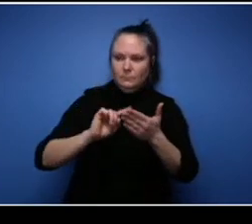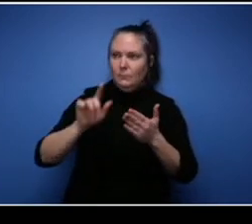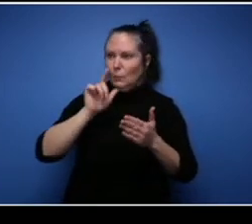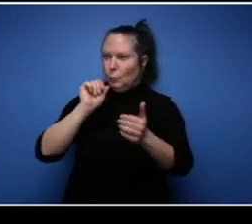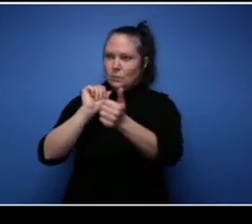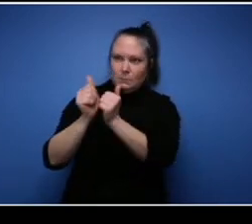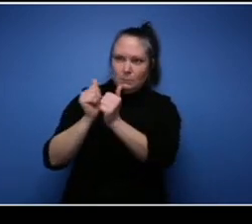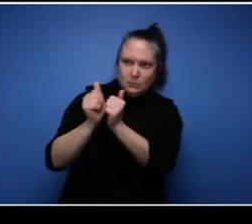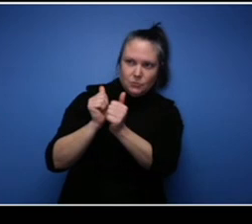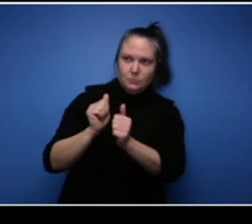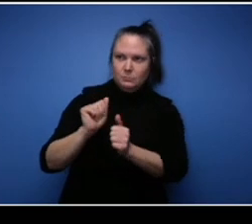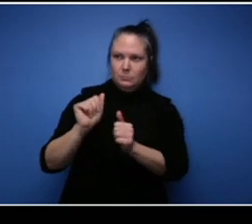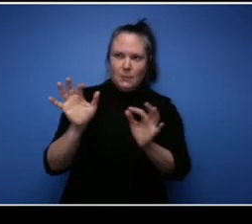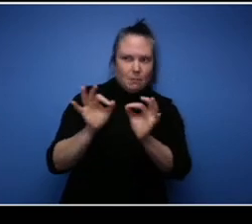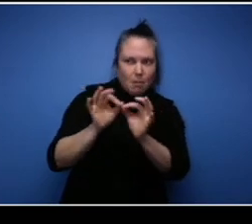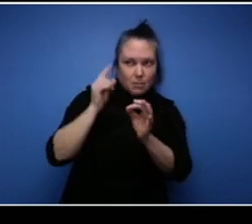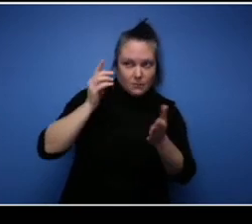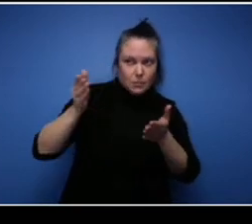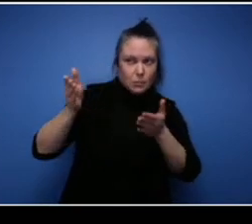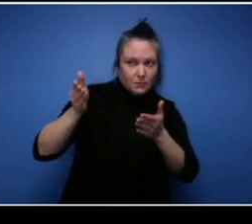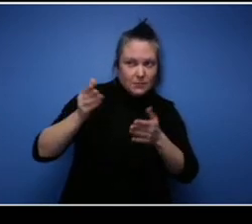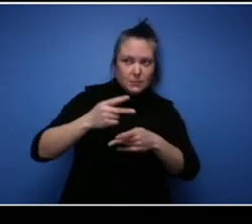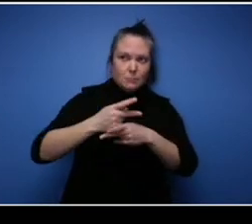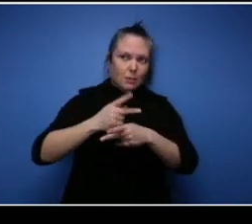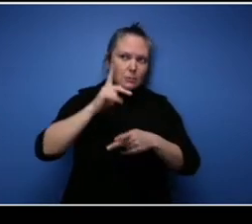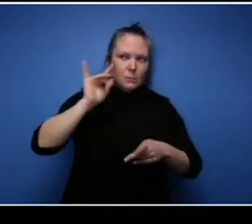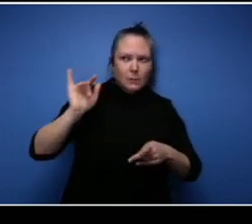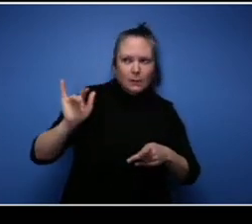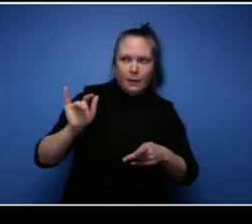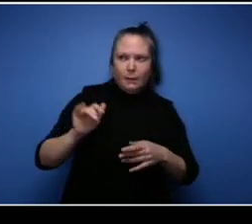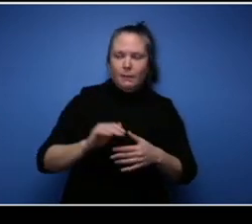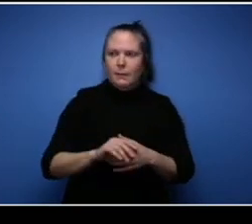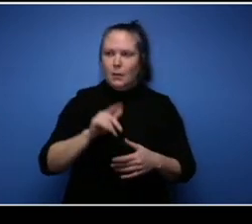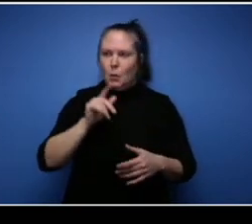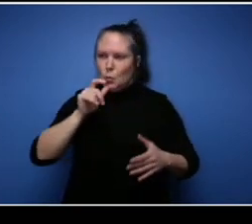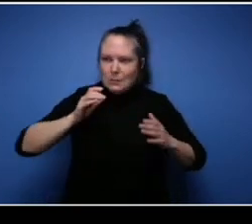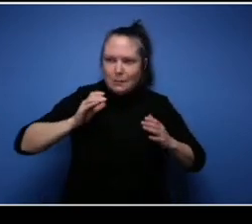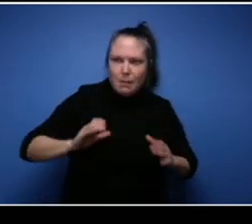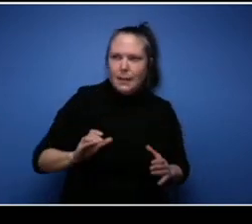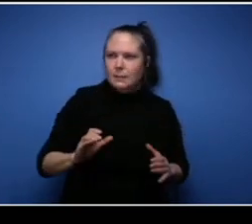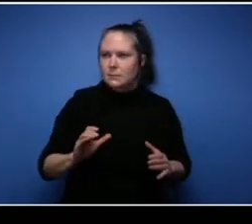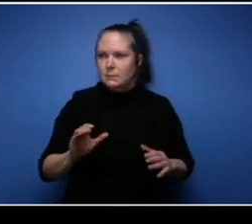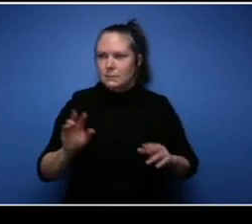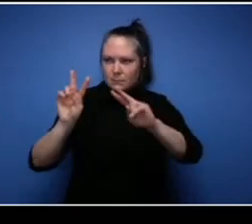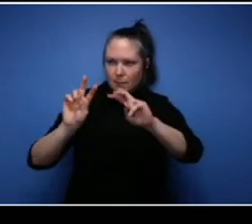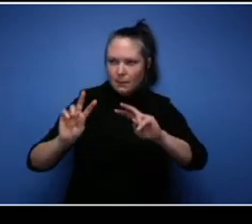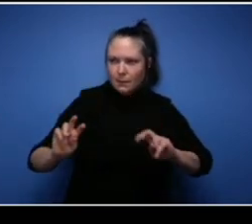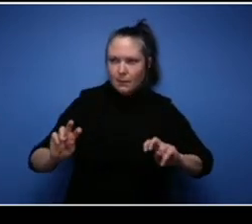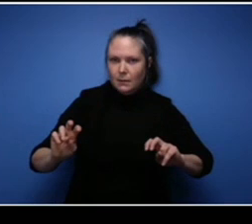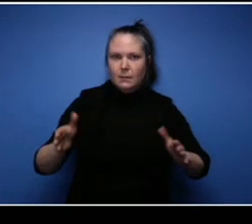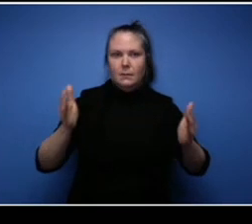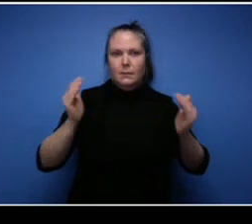services, how they deliver, who their clients are, next you can do a SWOT analysis, to strength